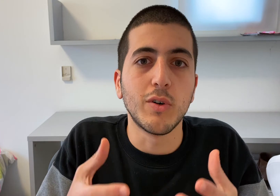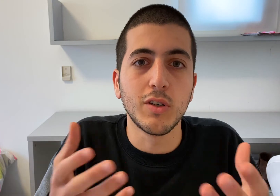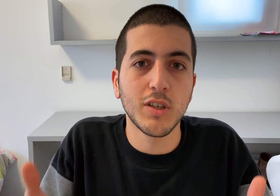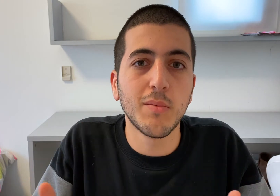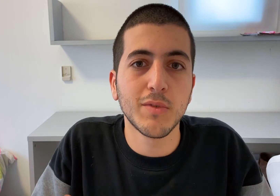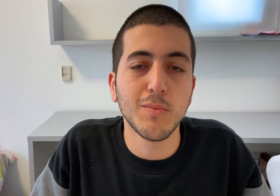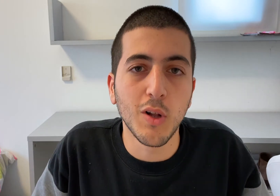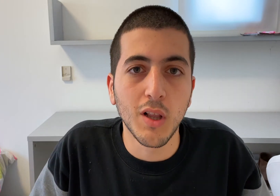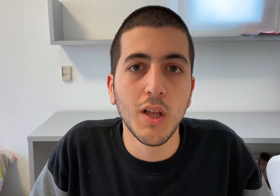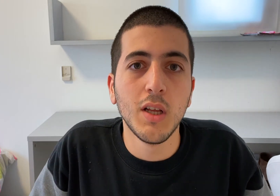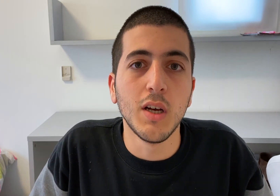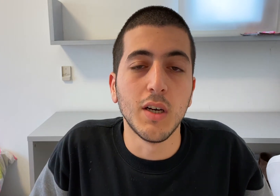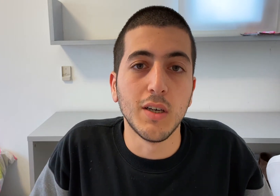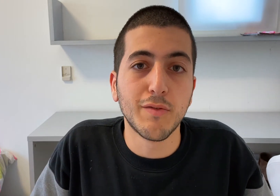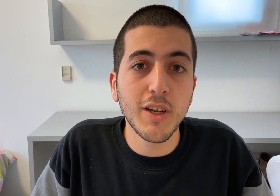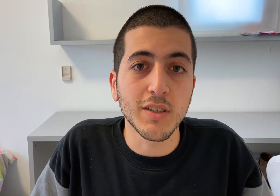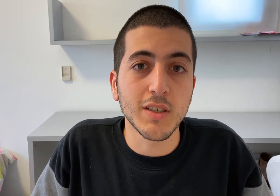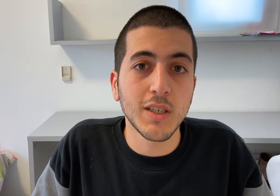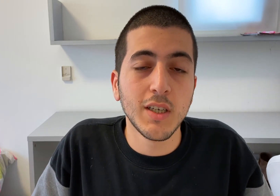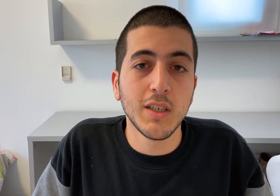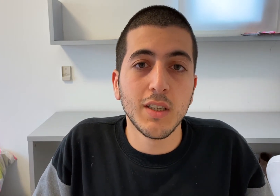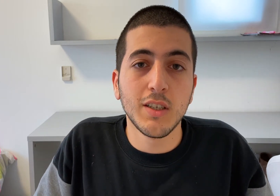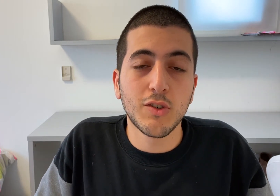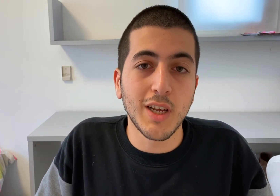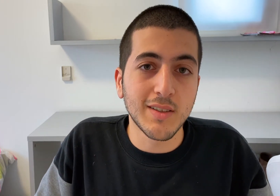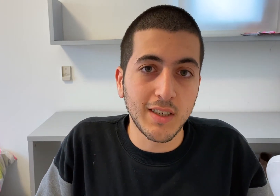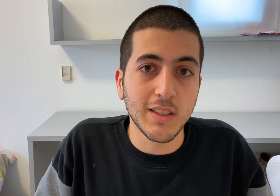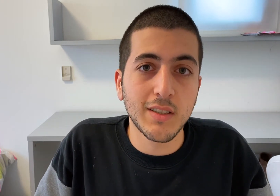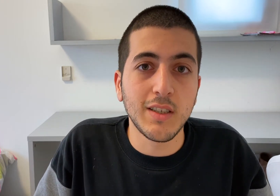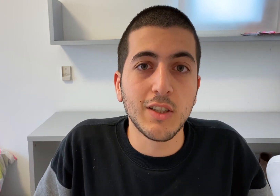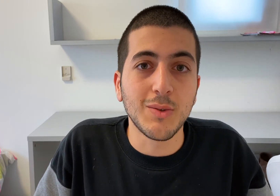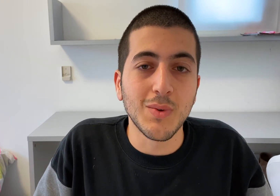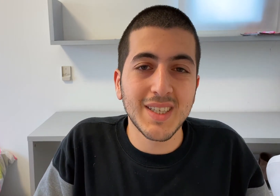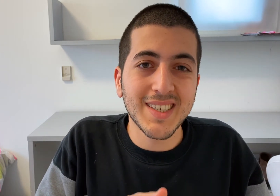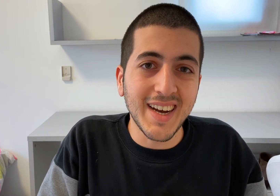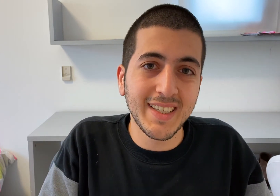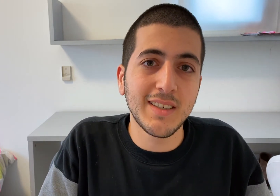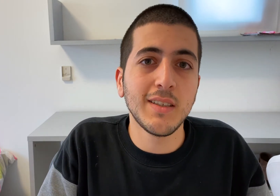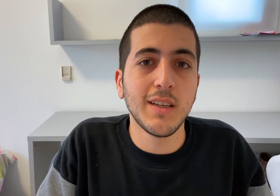some small phrases - translate it into signed-language.